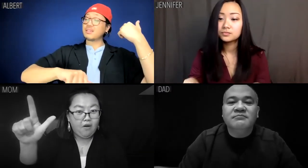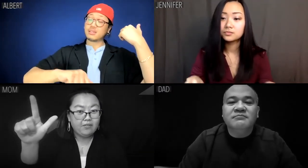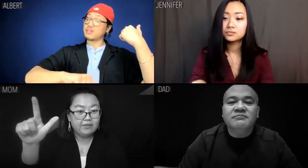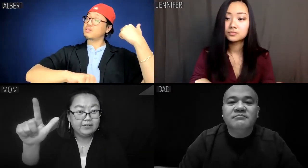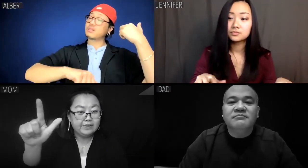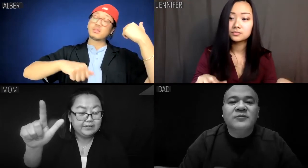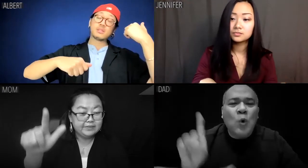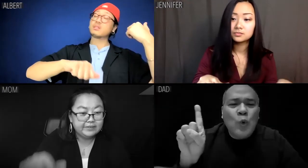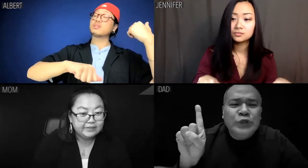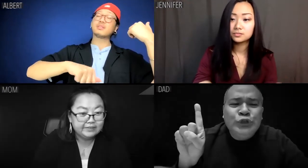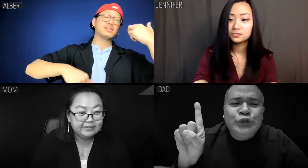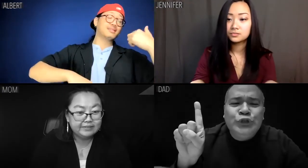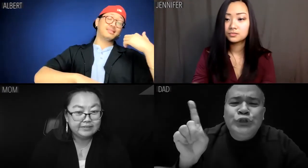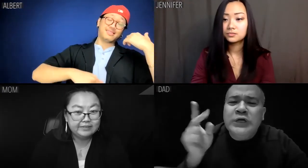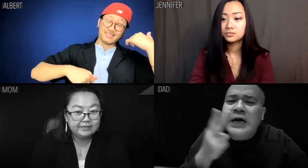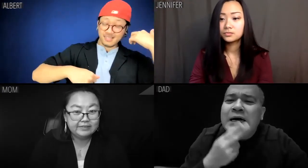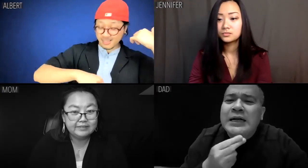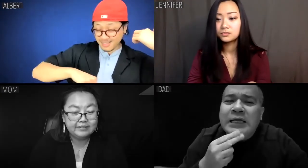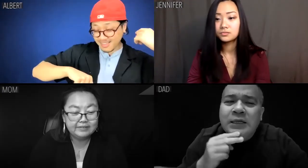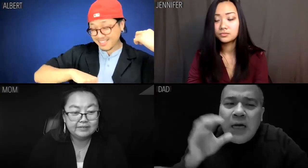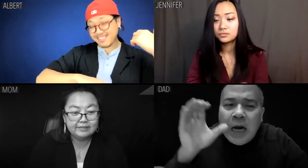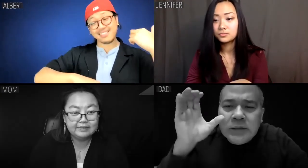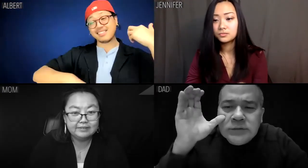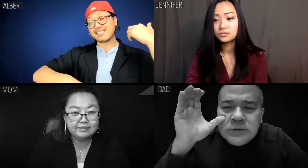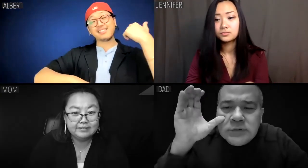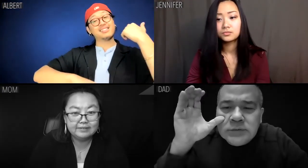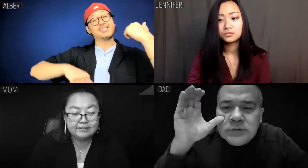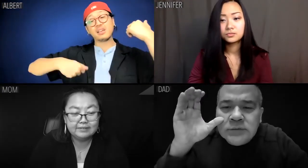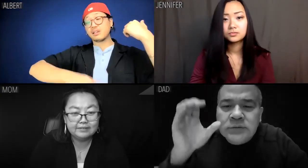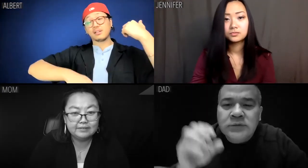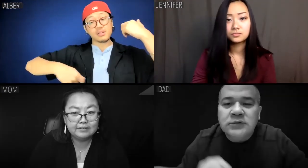Dad: Wait, honey, listen. Let them play.